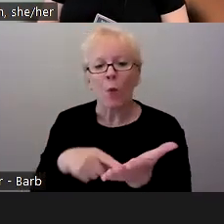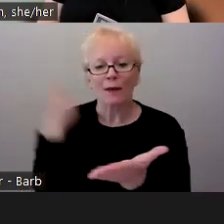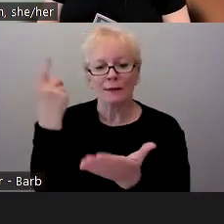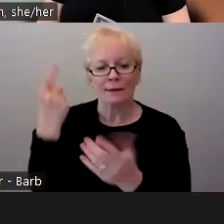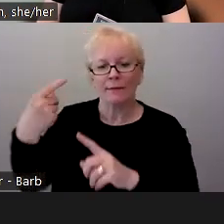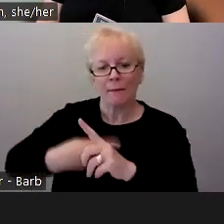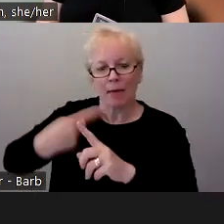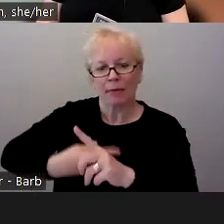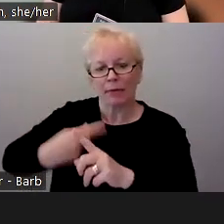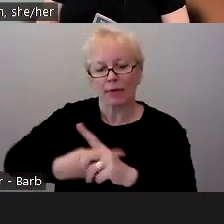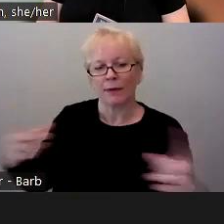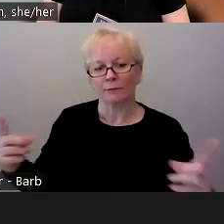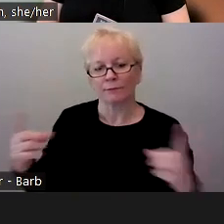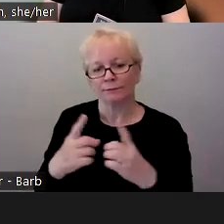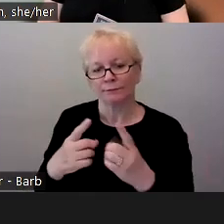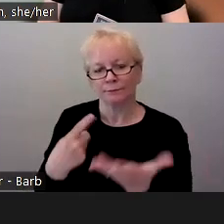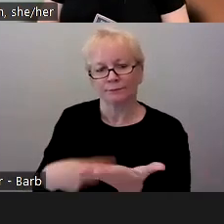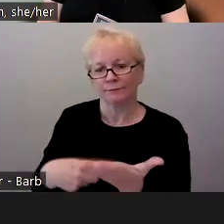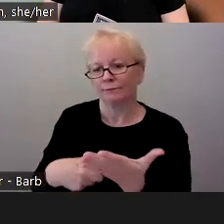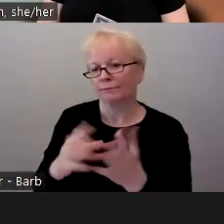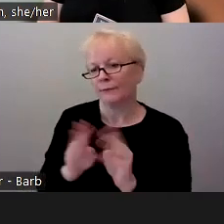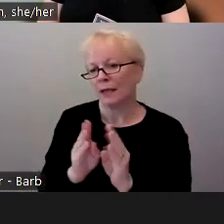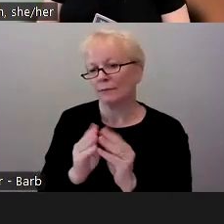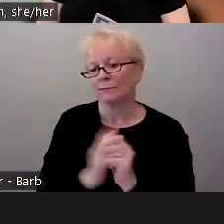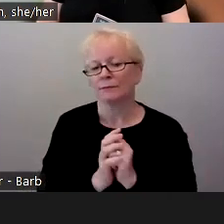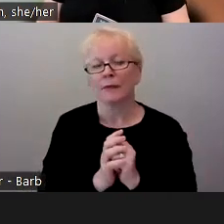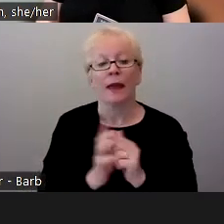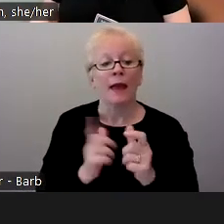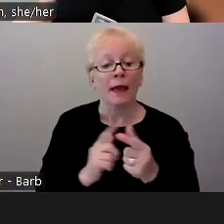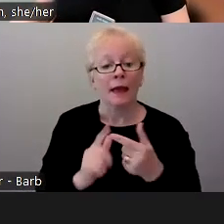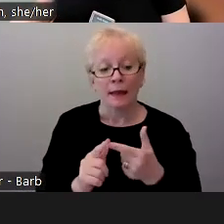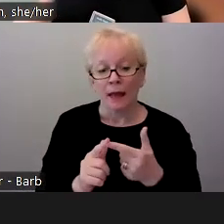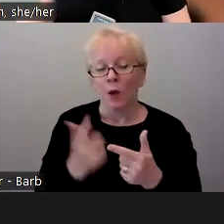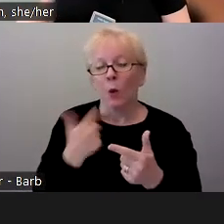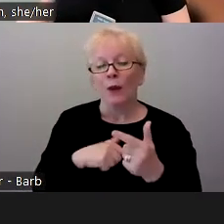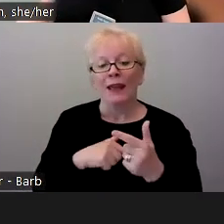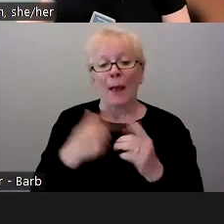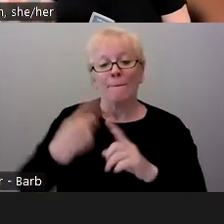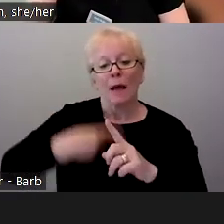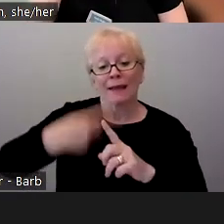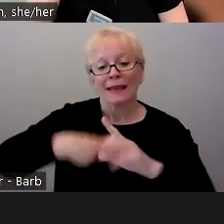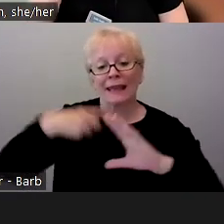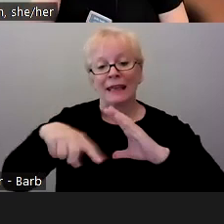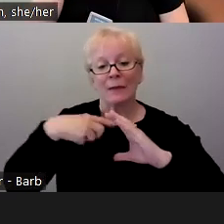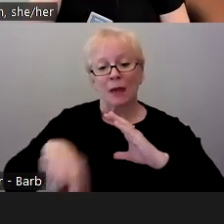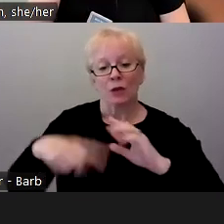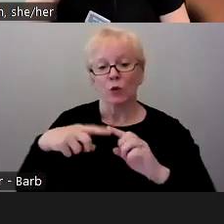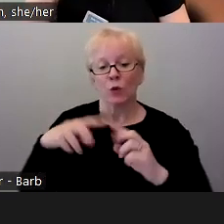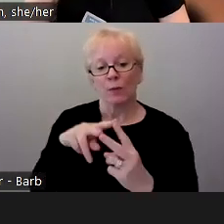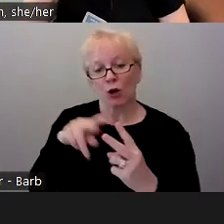Then from there we send on our end monthly emails to partners with suggested topics of